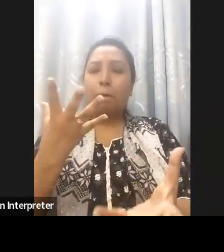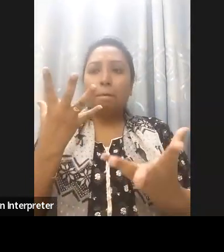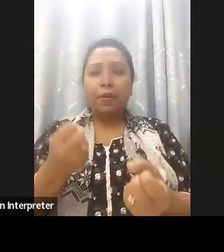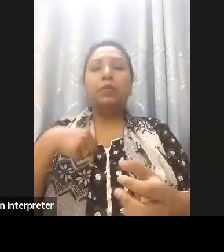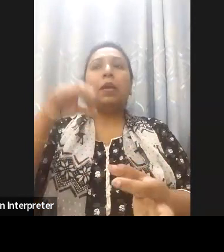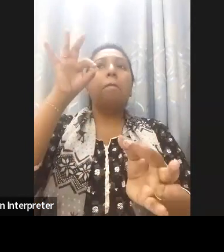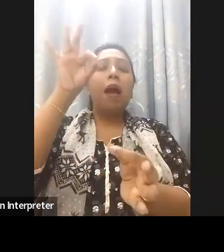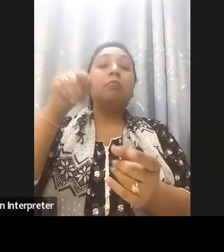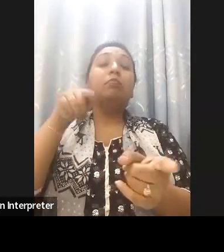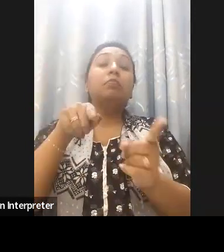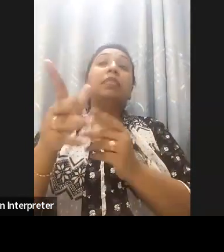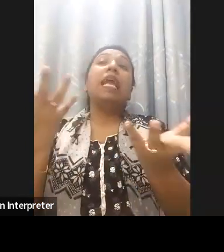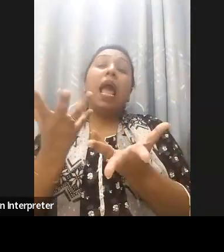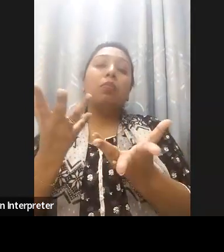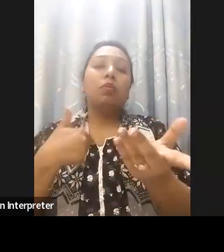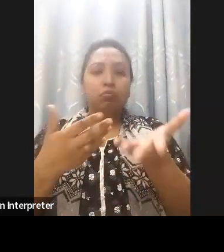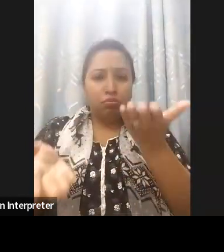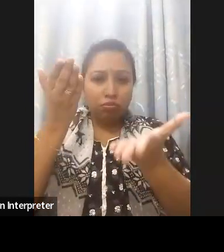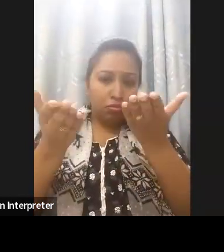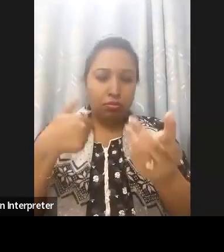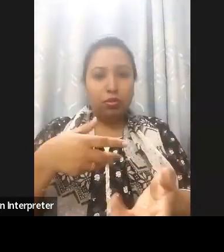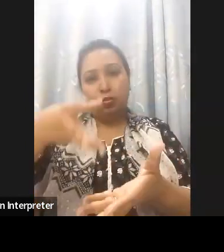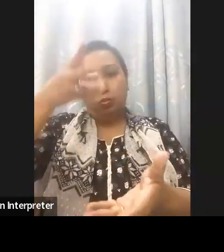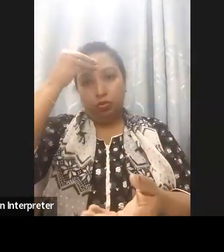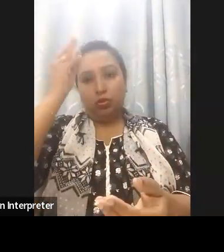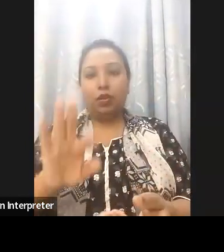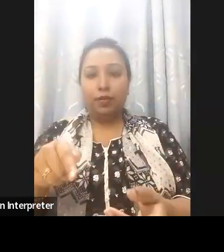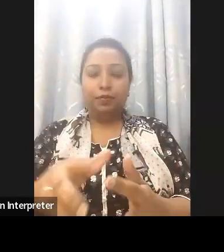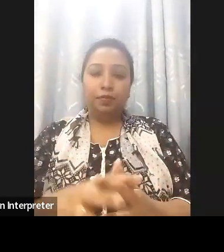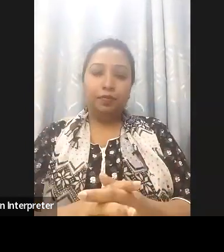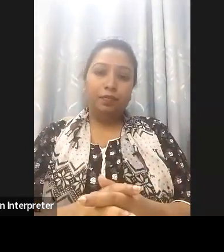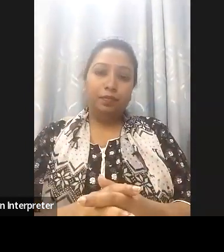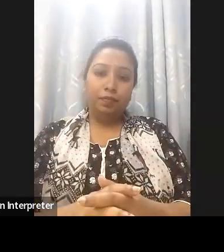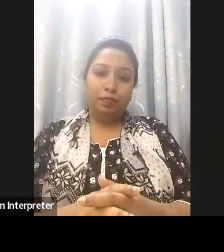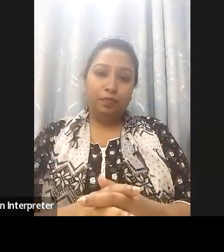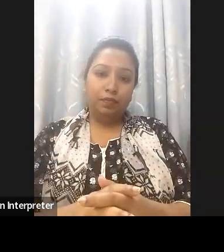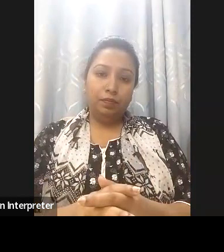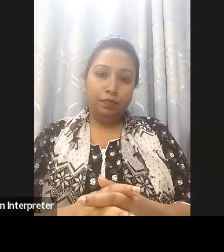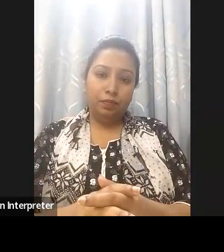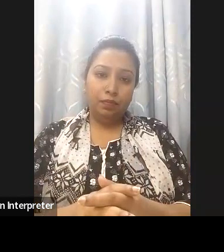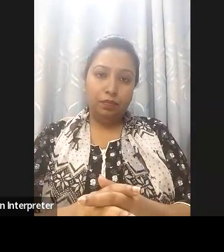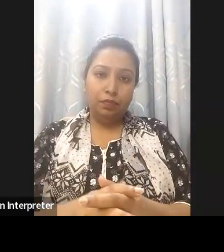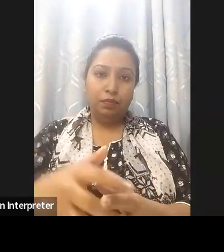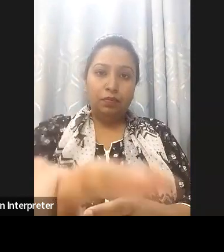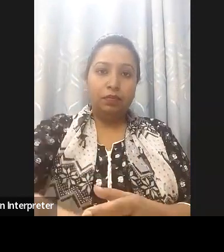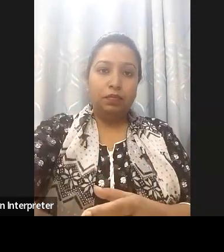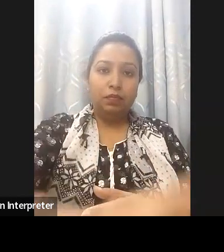So in my part of the presentation, I wanted to present a bit of the tools that we at G3ict